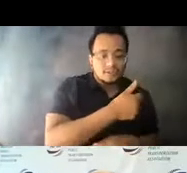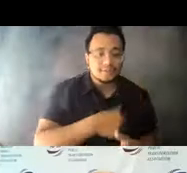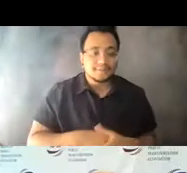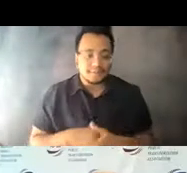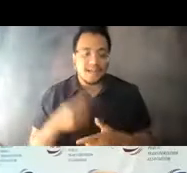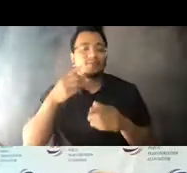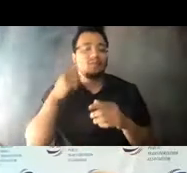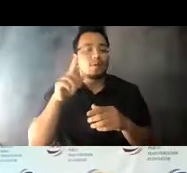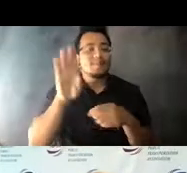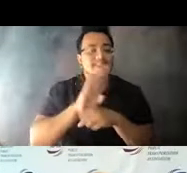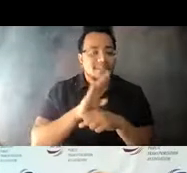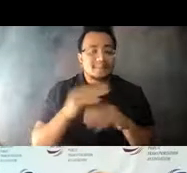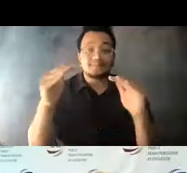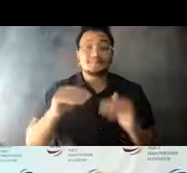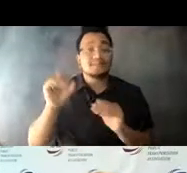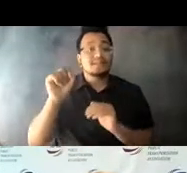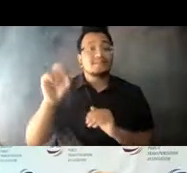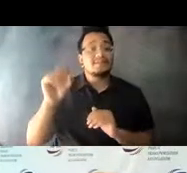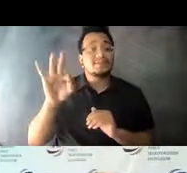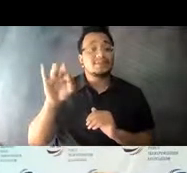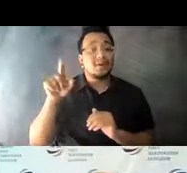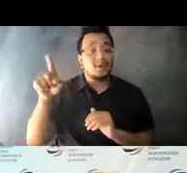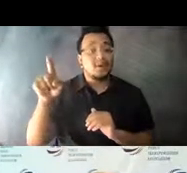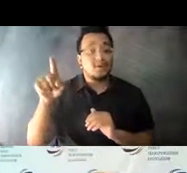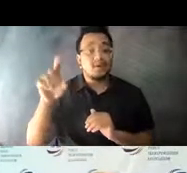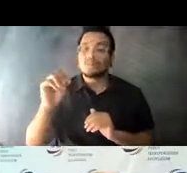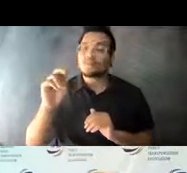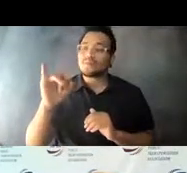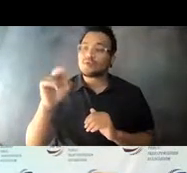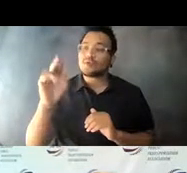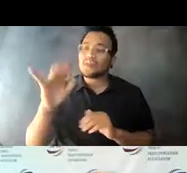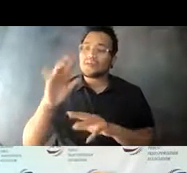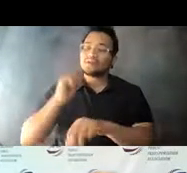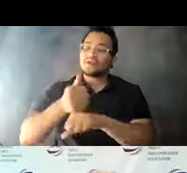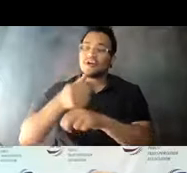14:14:16 In San Francisco, San Francisco Muni has installed temporary transit lanes on key